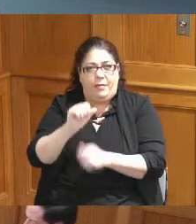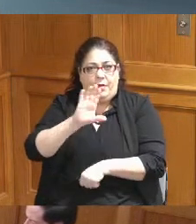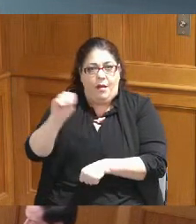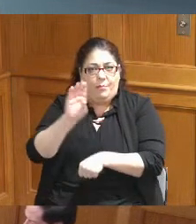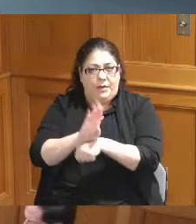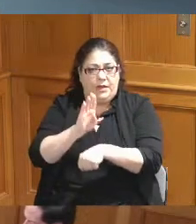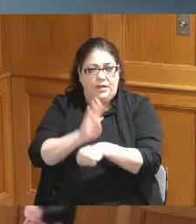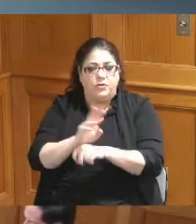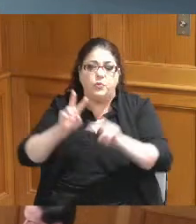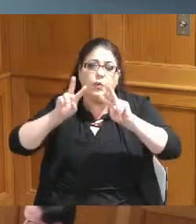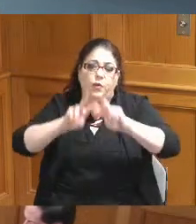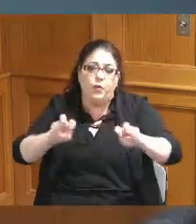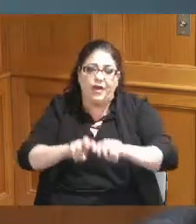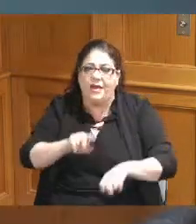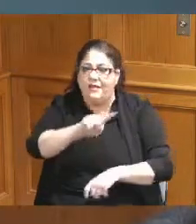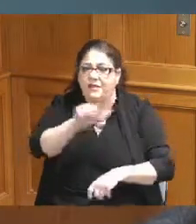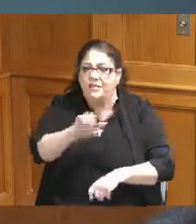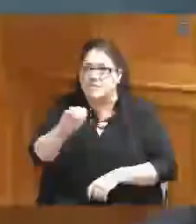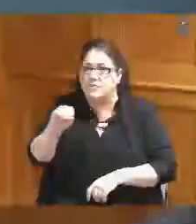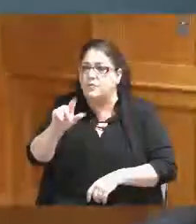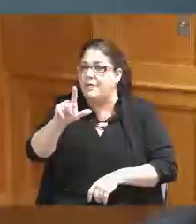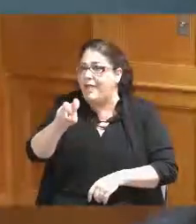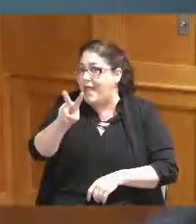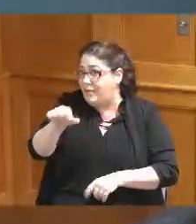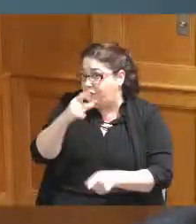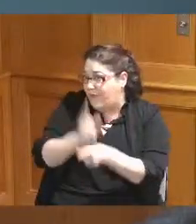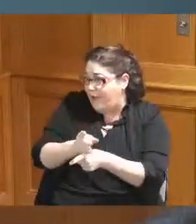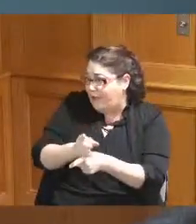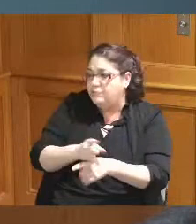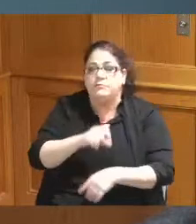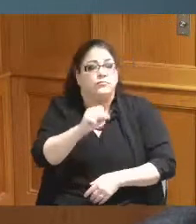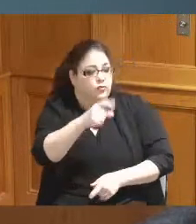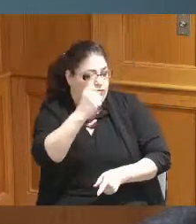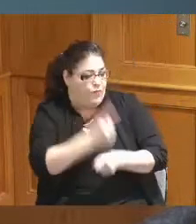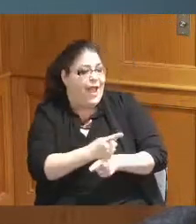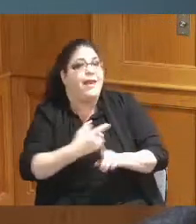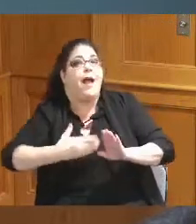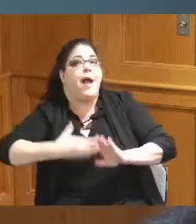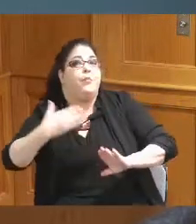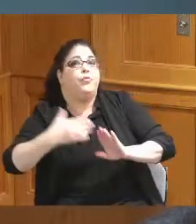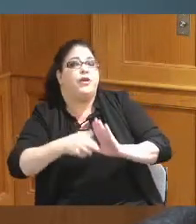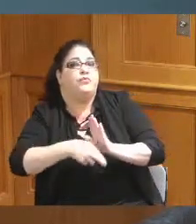levy the Zoo levy is that correct that's correct an operational review if there's a levy correct